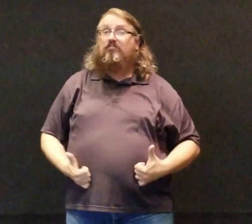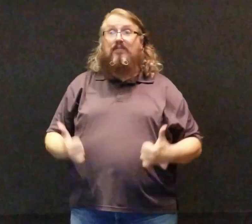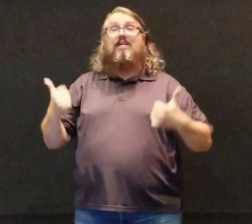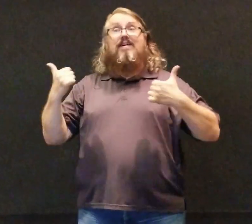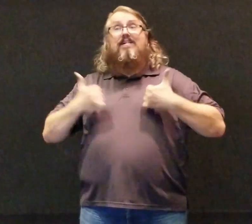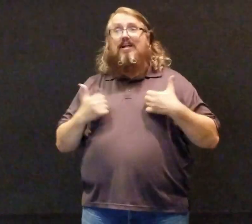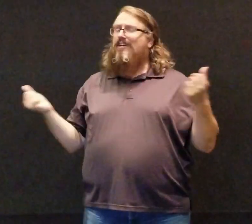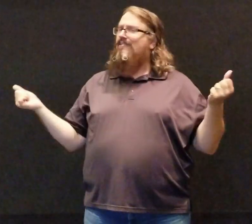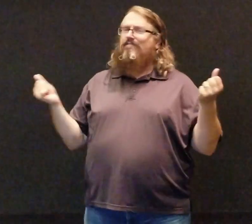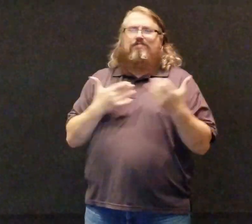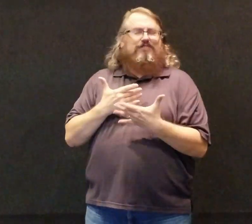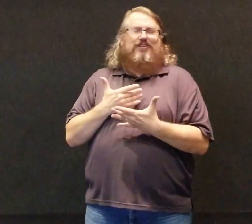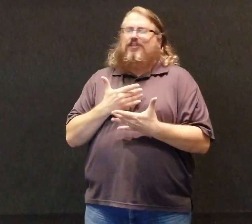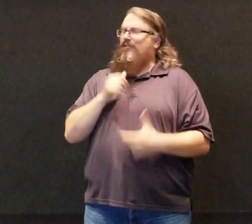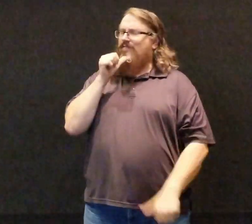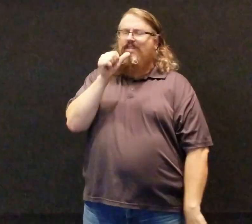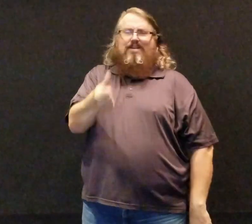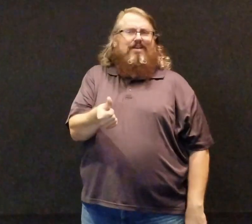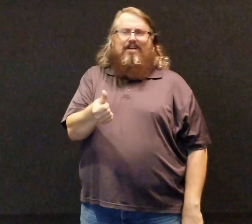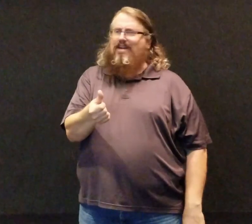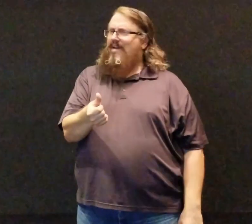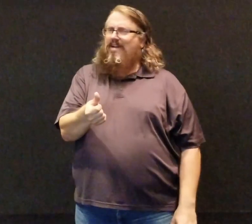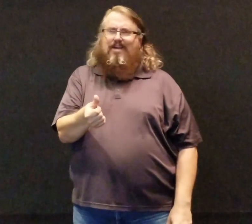Alive and unafraid